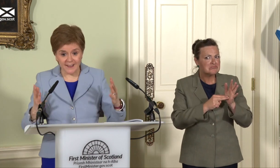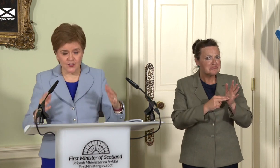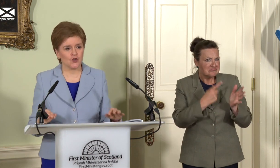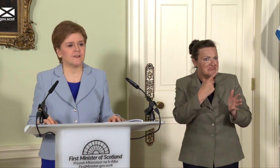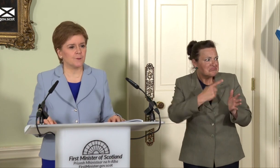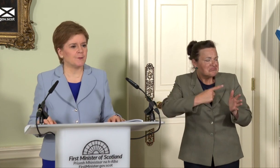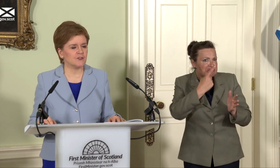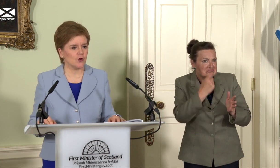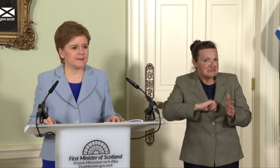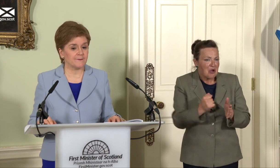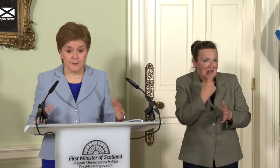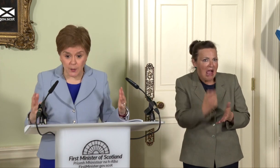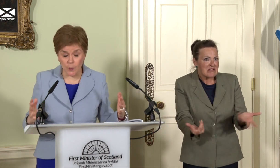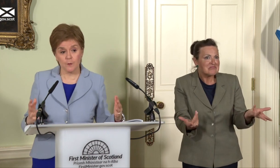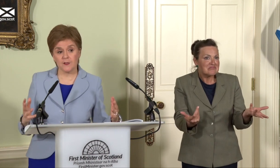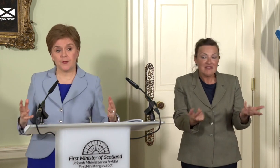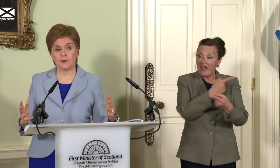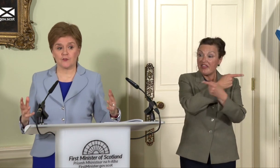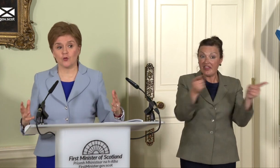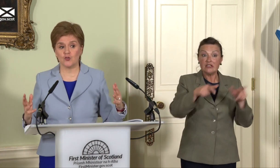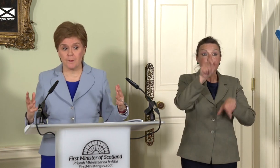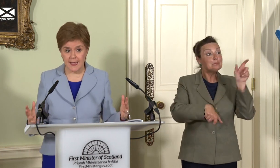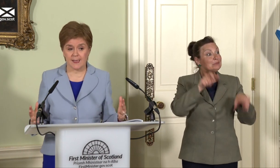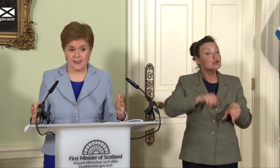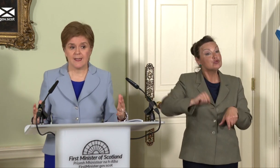the choice people in Scotland will have to make. And it will be the people of Scotland who make